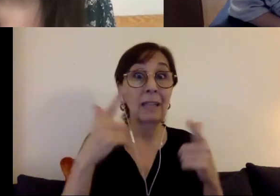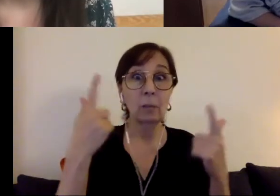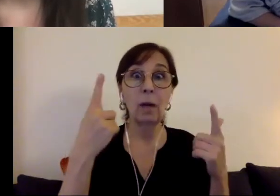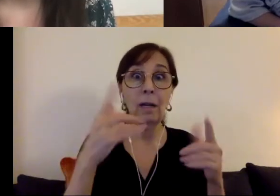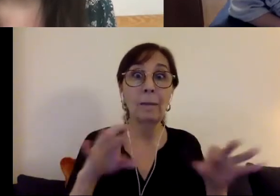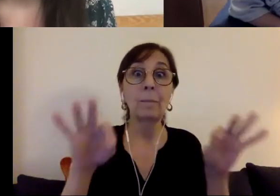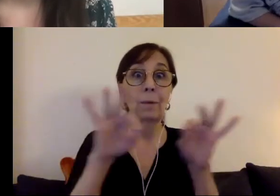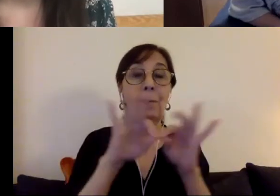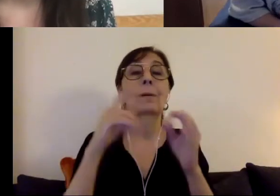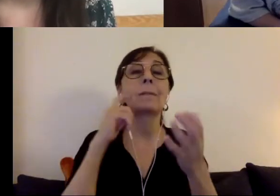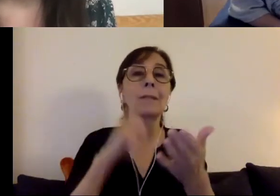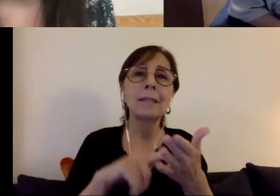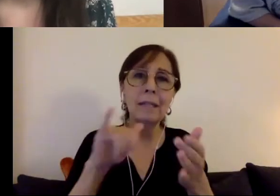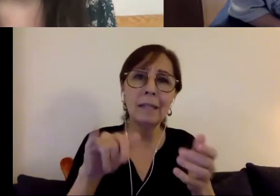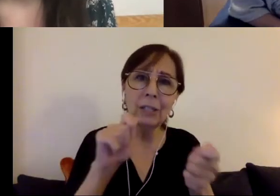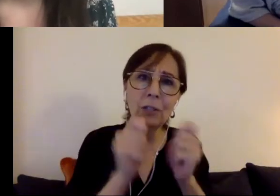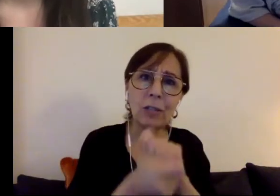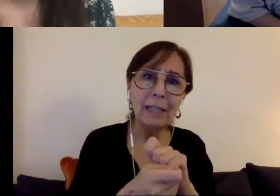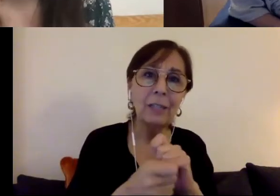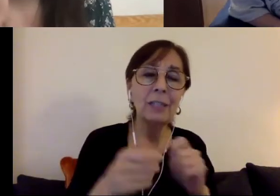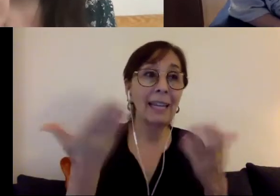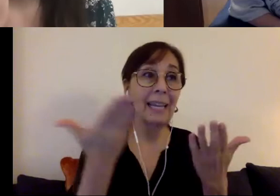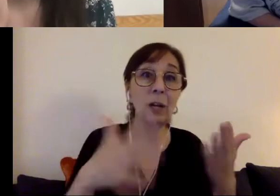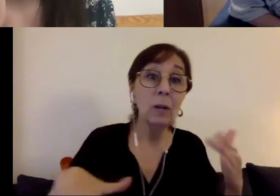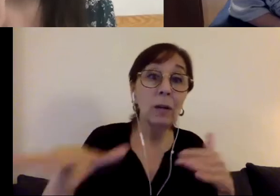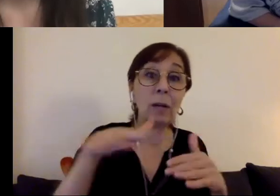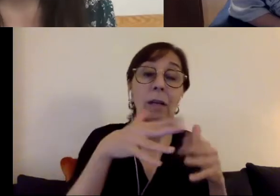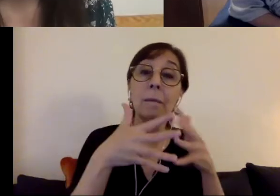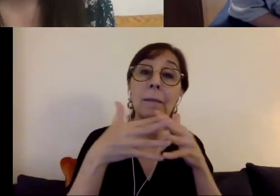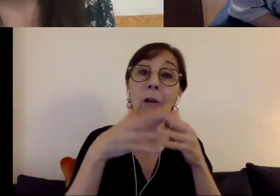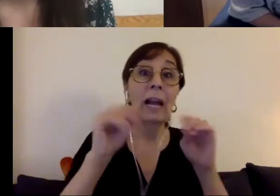on in the United States and around the world